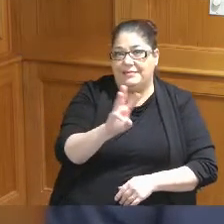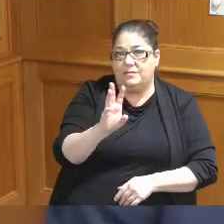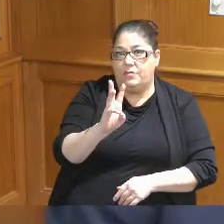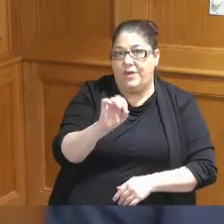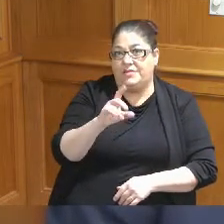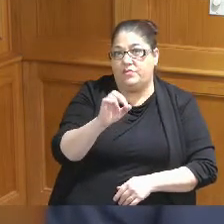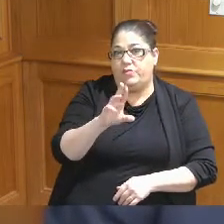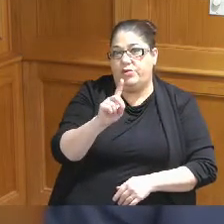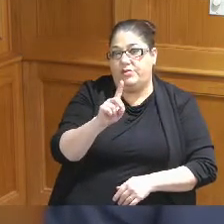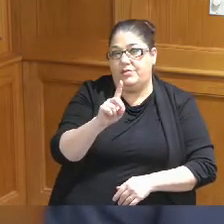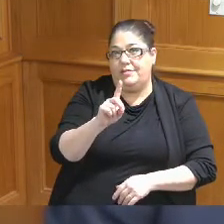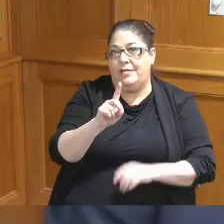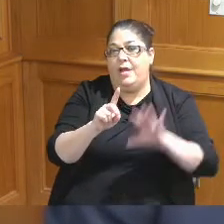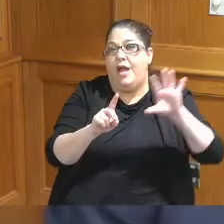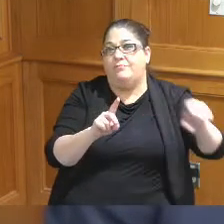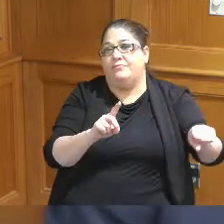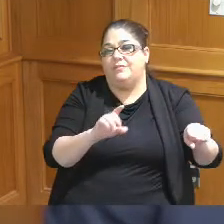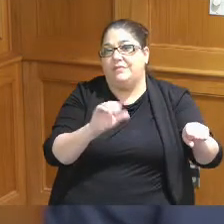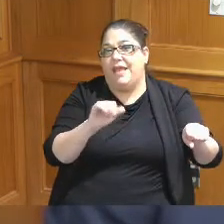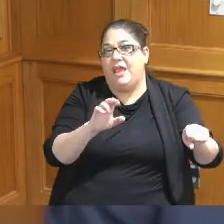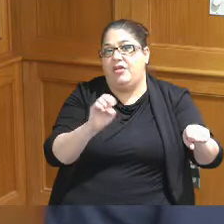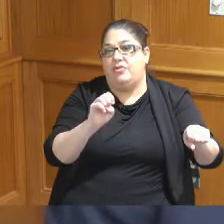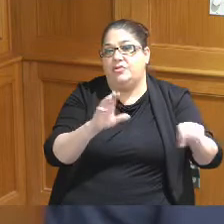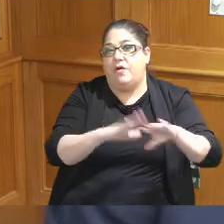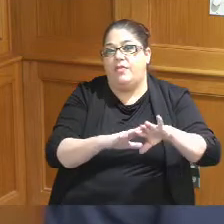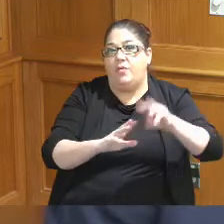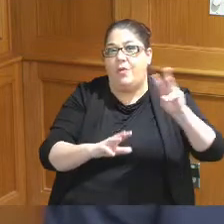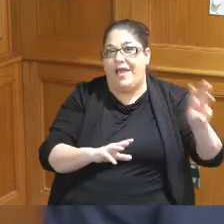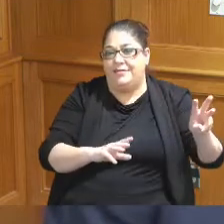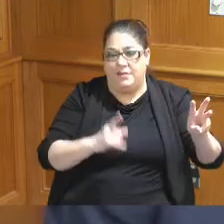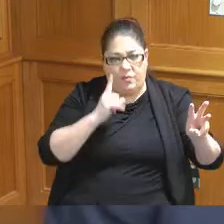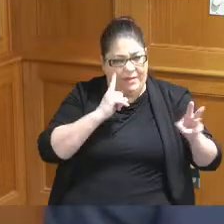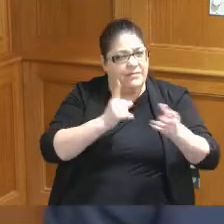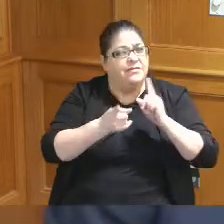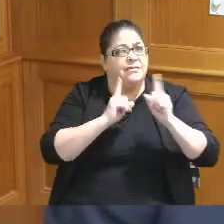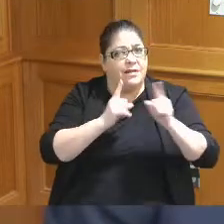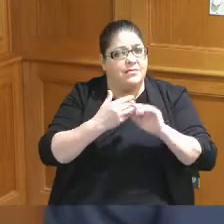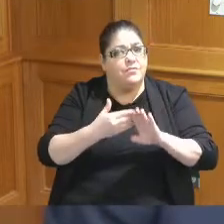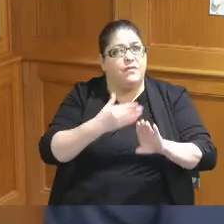we gain some acres to the west and we've had some conversations about this because of the